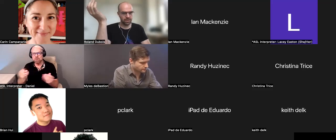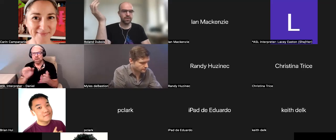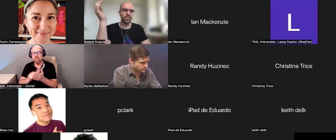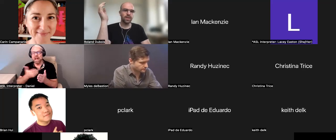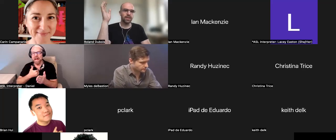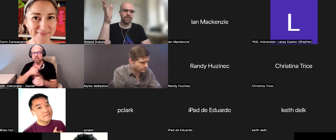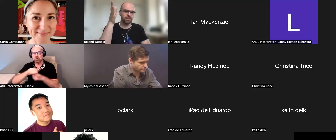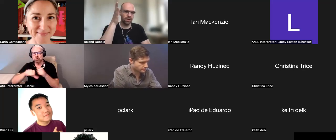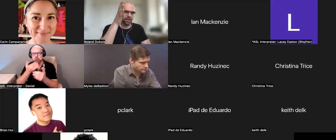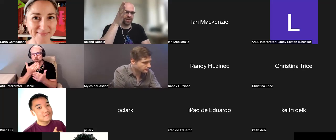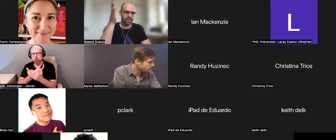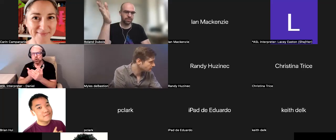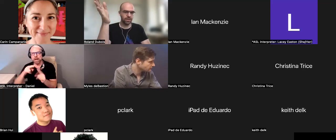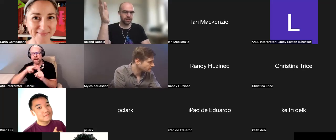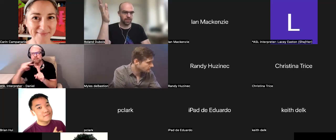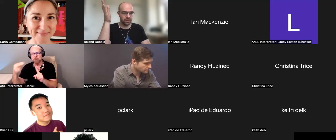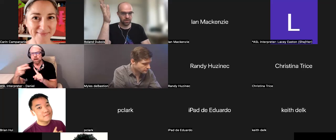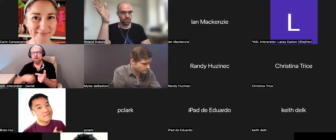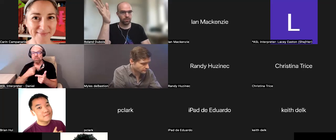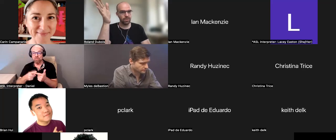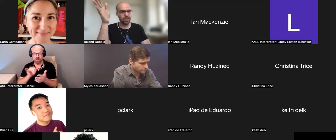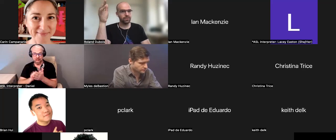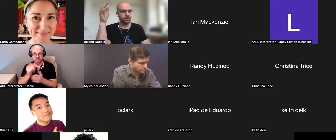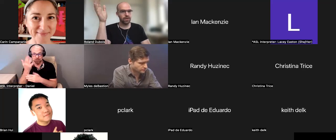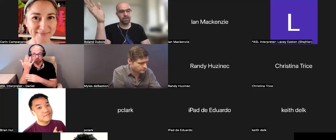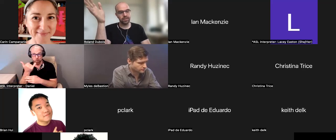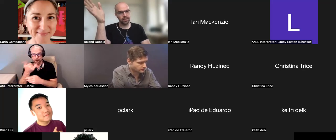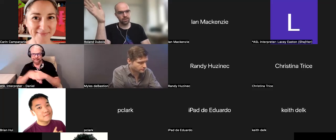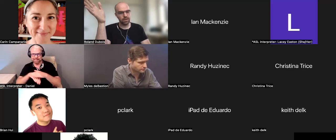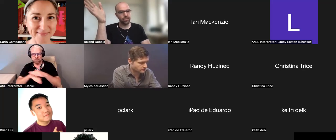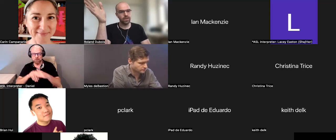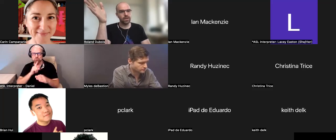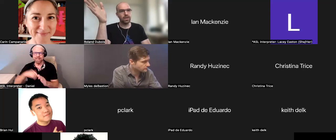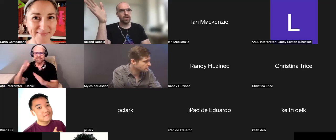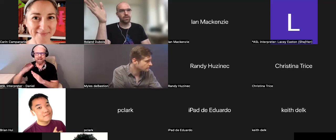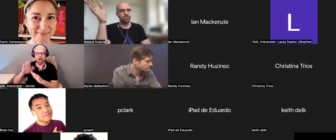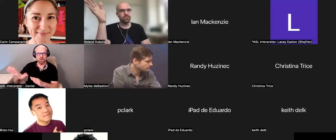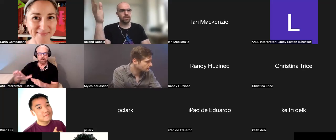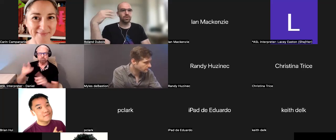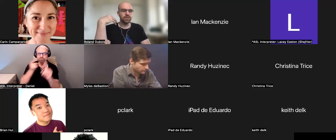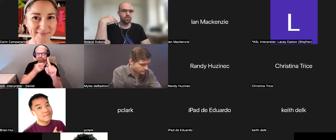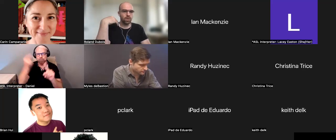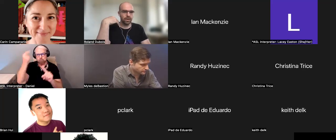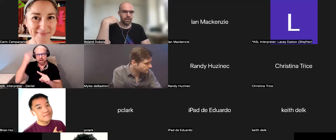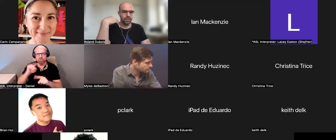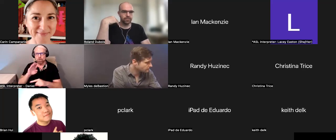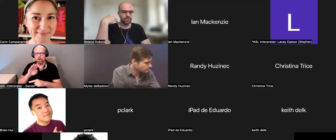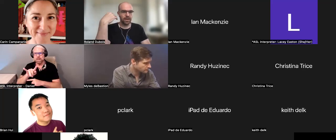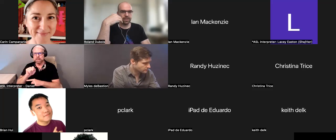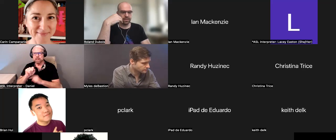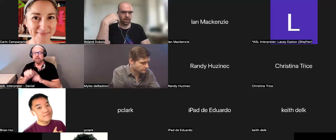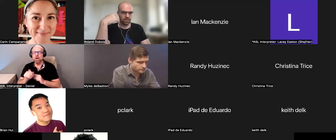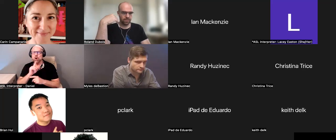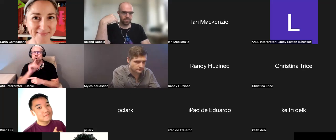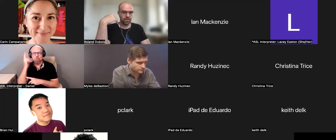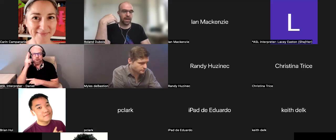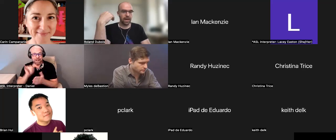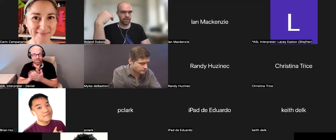it. That is why accessibility is top of mind for M.I.T. as well . The reason why I did not hack